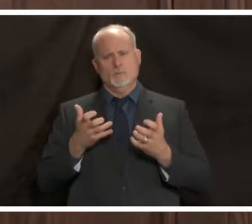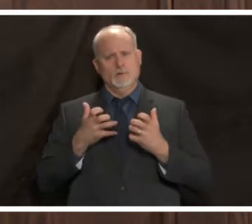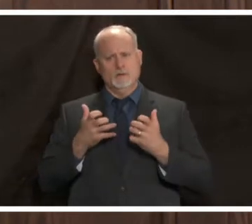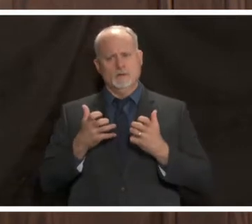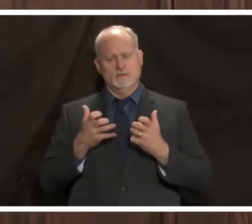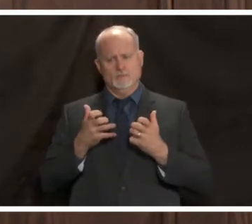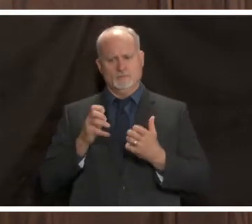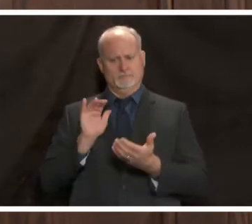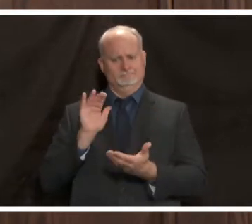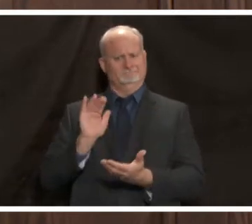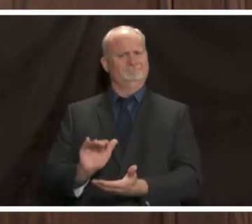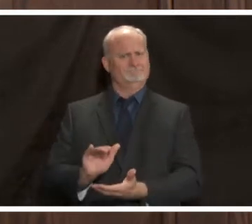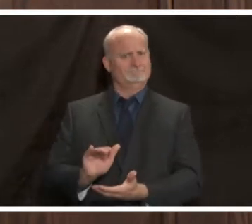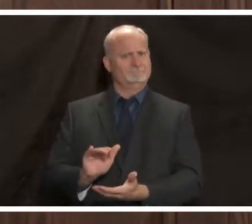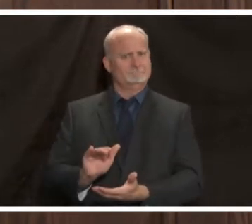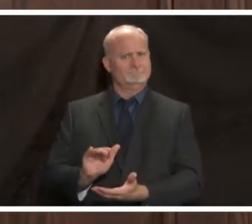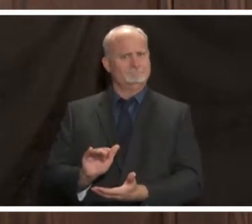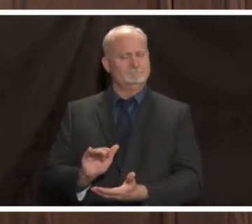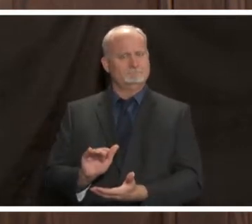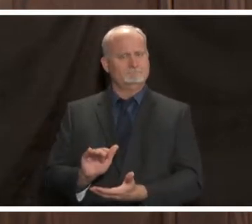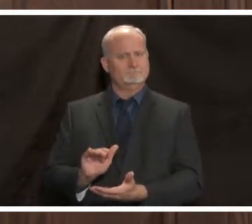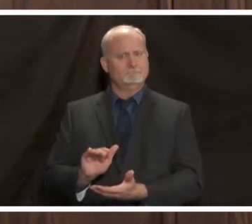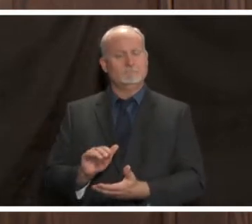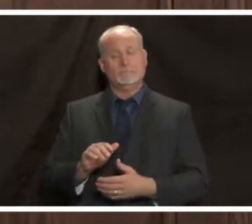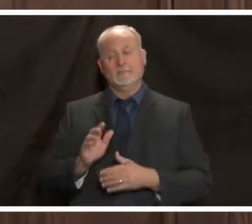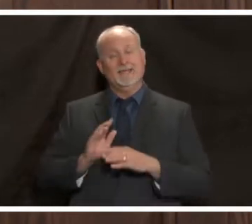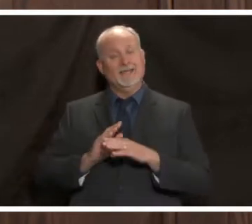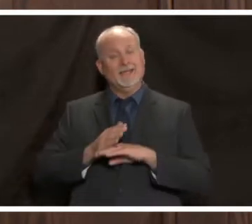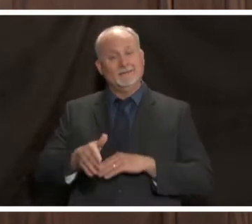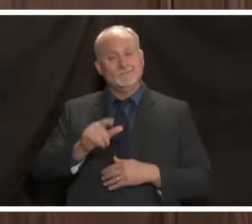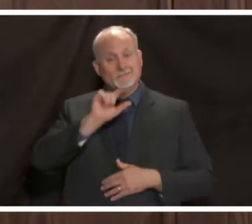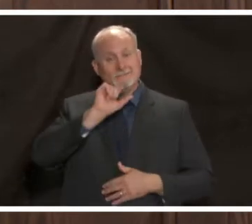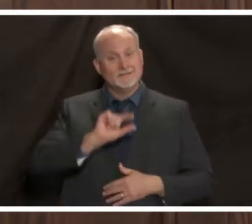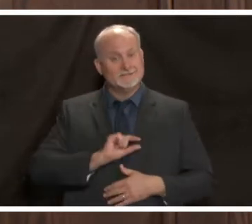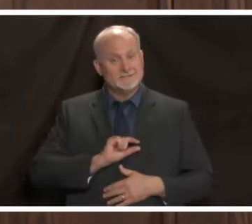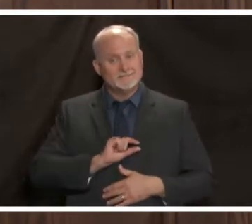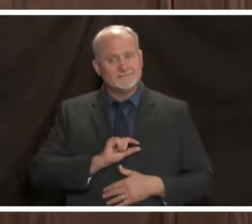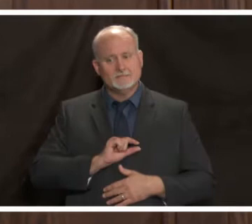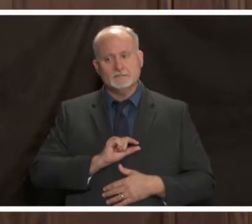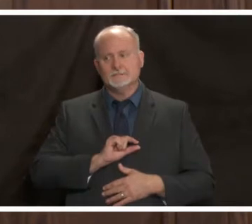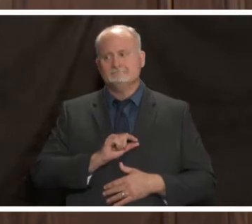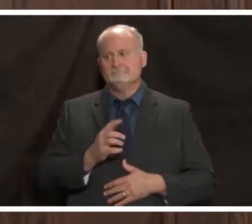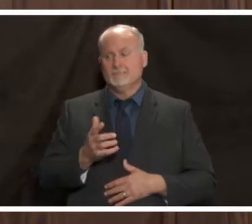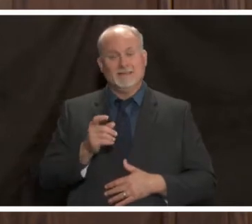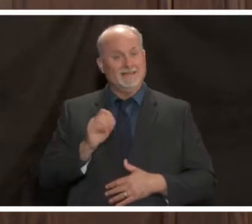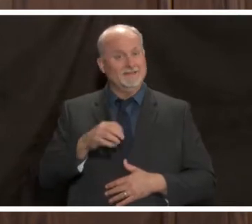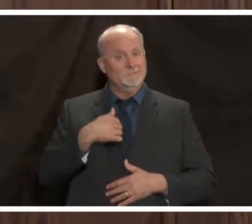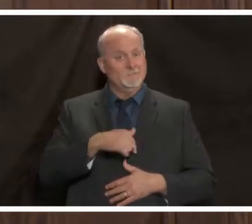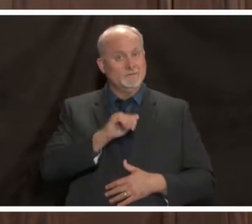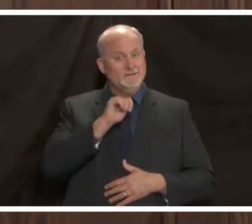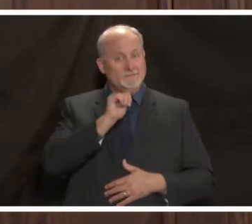curtailed and after thanksgiving i'm afraid if we don't change a little bit of what we're